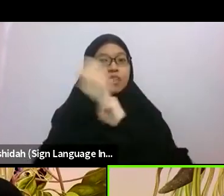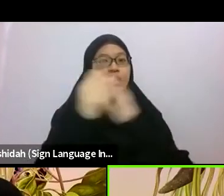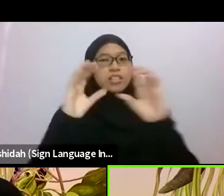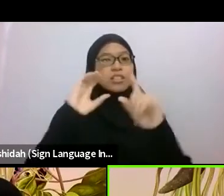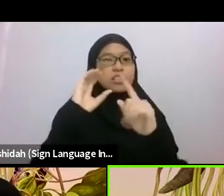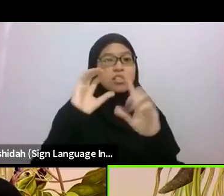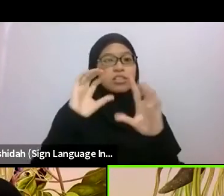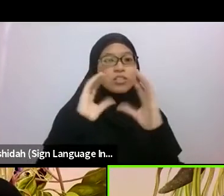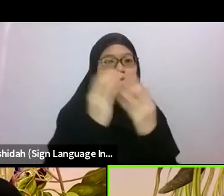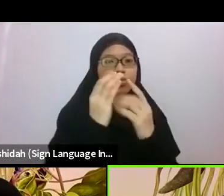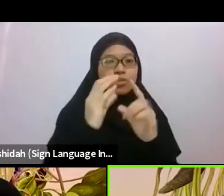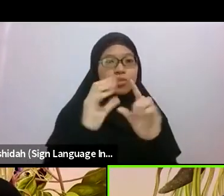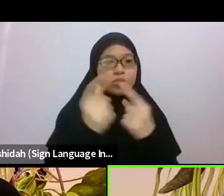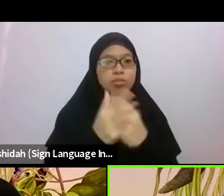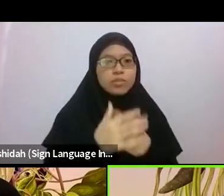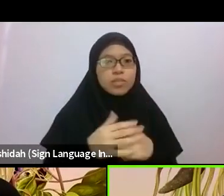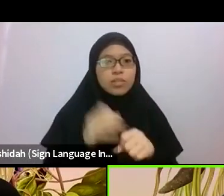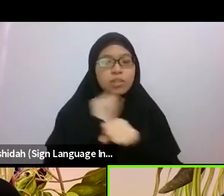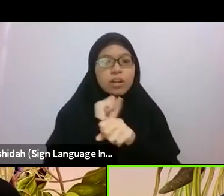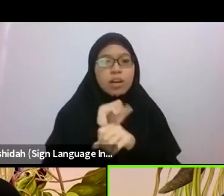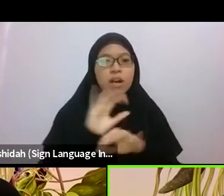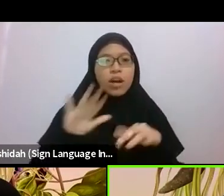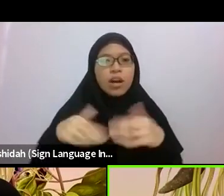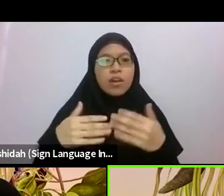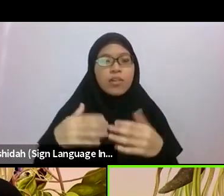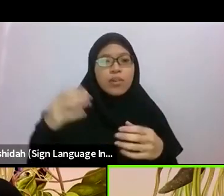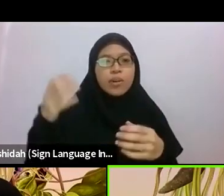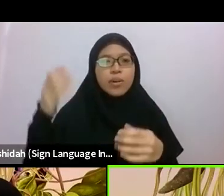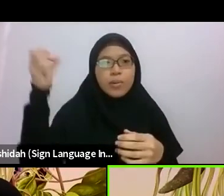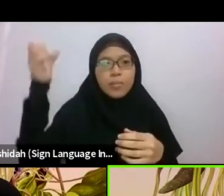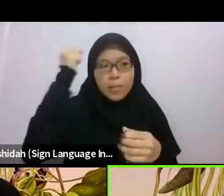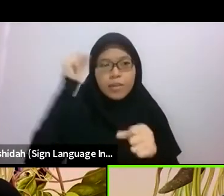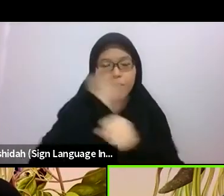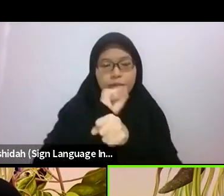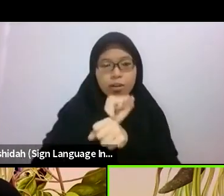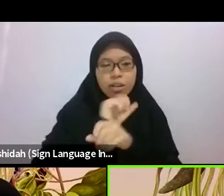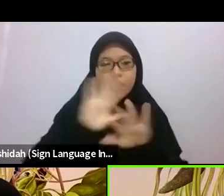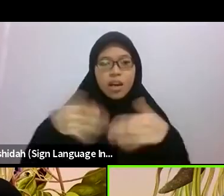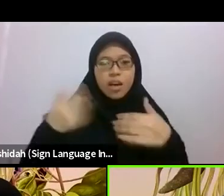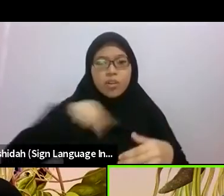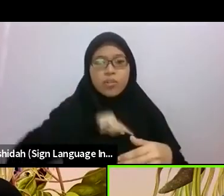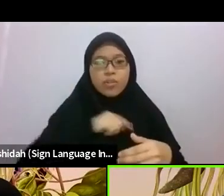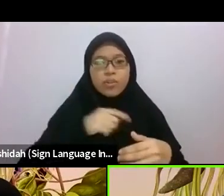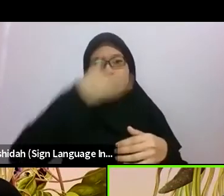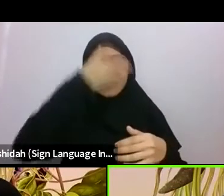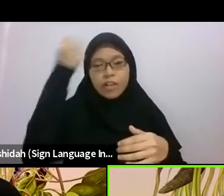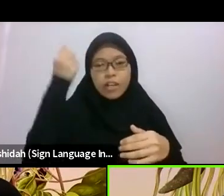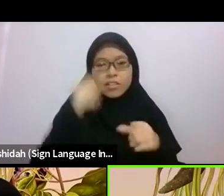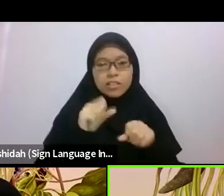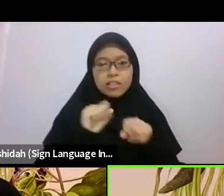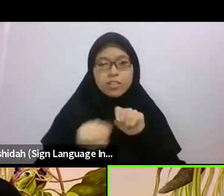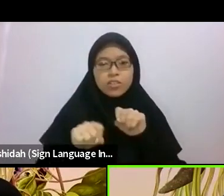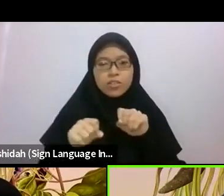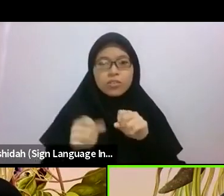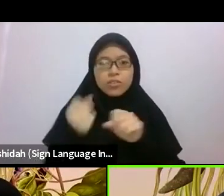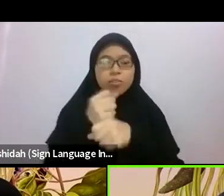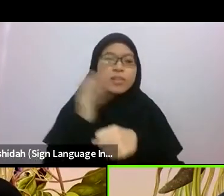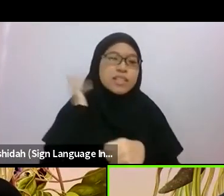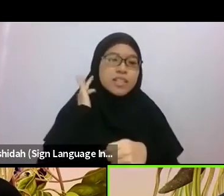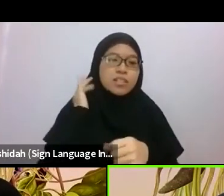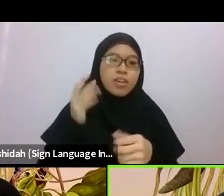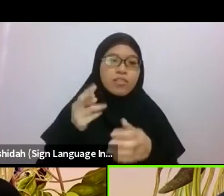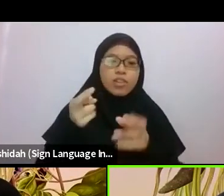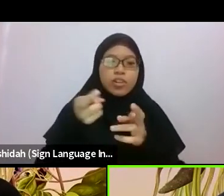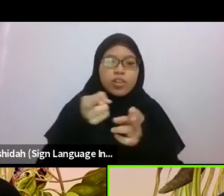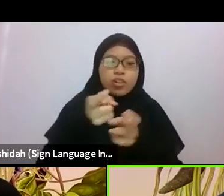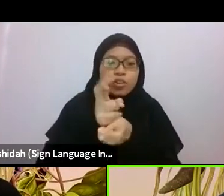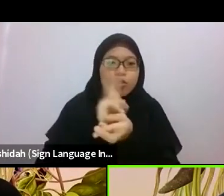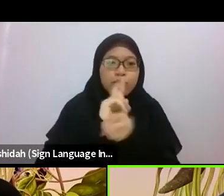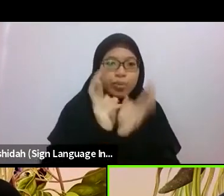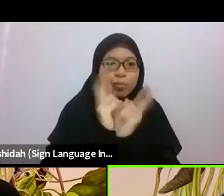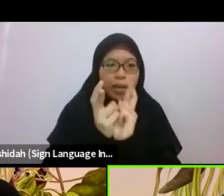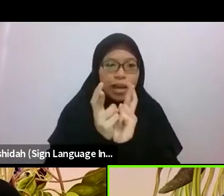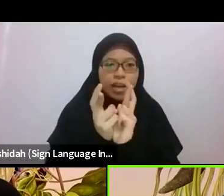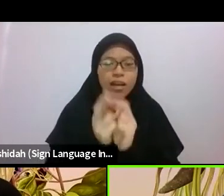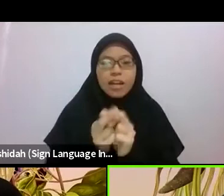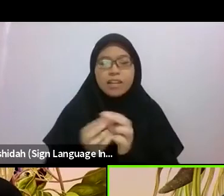So there’s also this forgetting, aspects of the past in order to make sense of, repair, and reconstruct the present. I’m reading this definition from the University of Brighton.